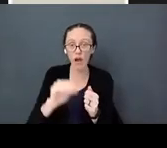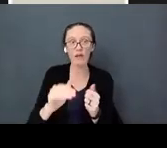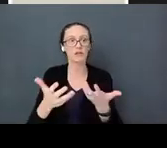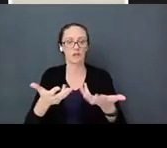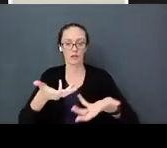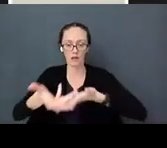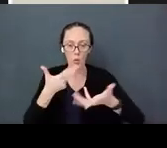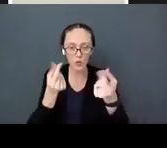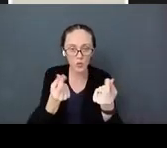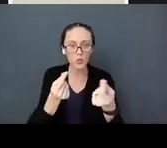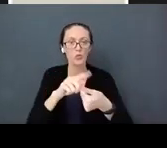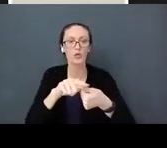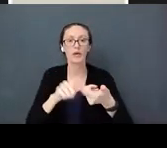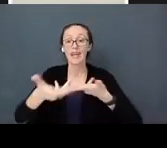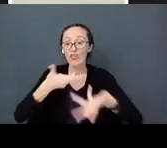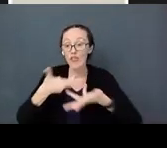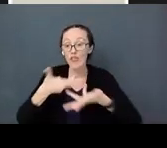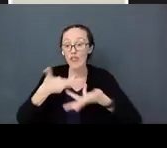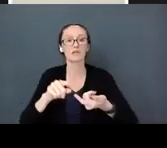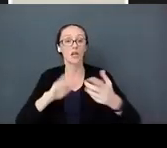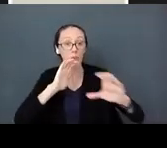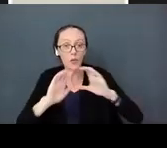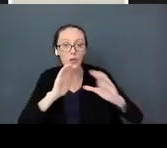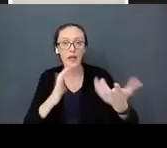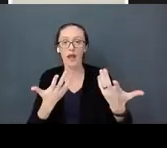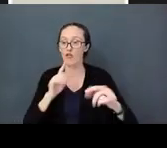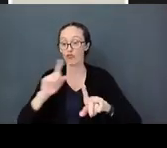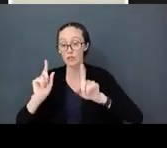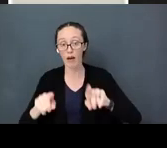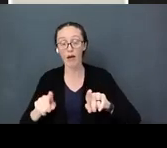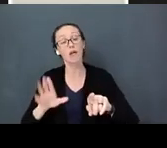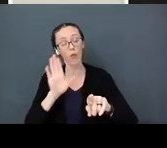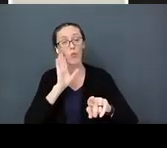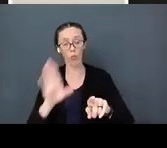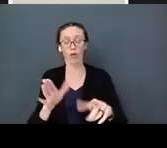how you interact and respond makes a difference in who they become.